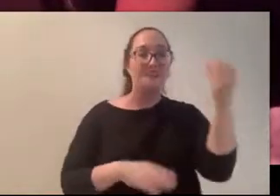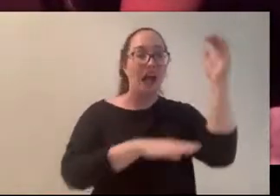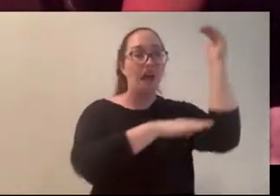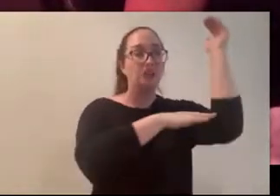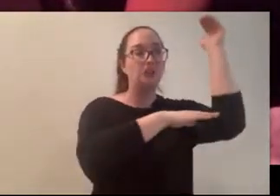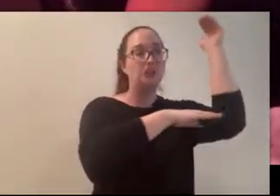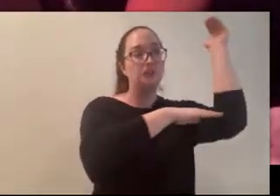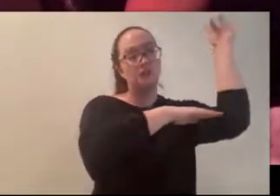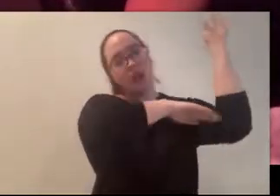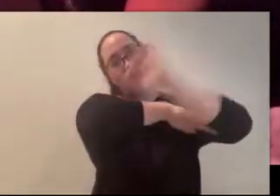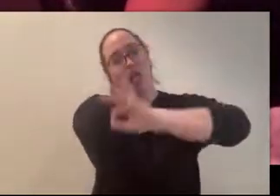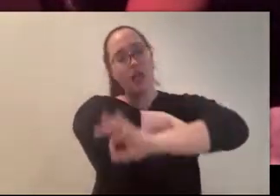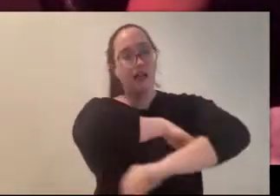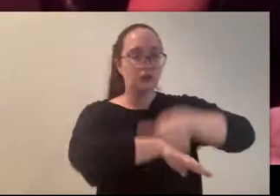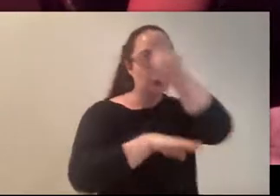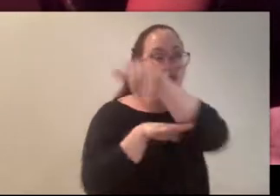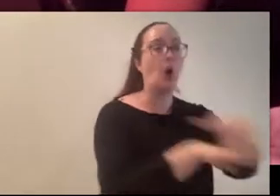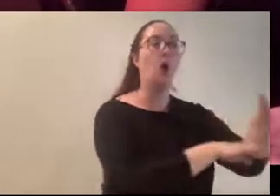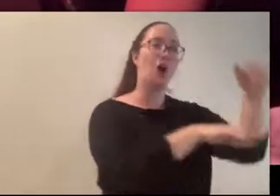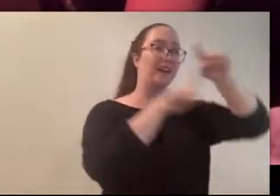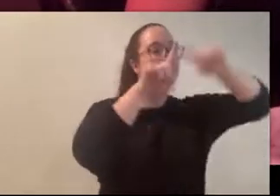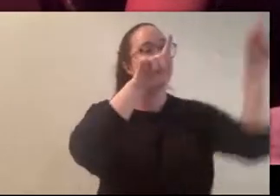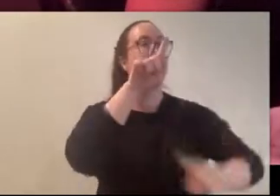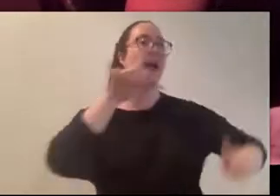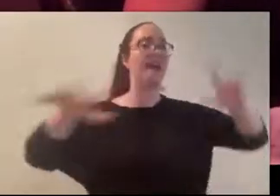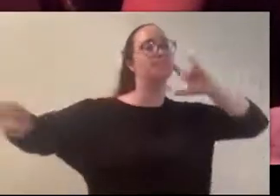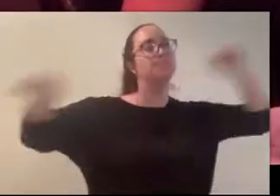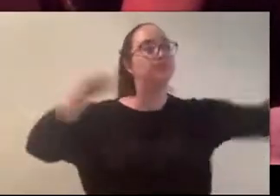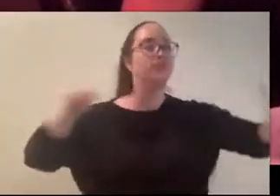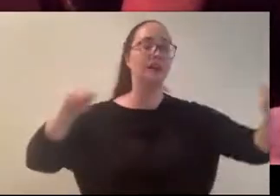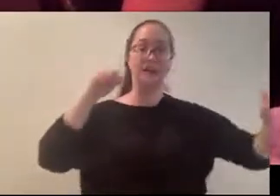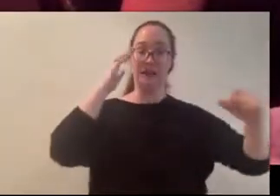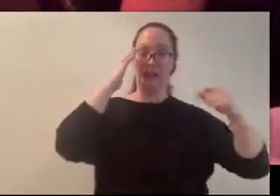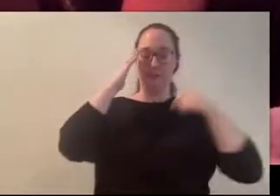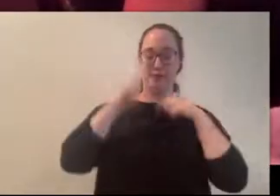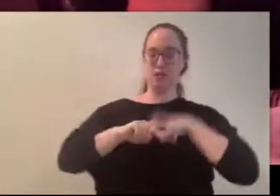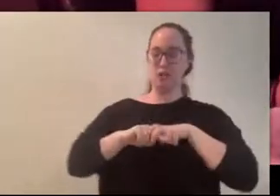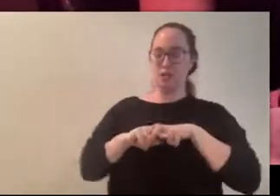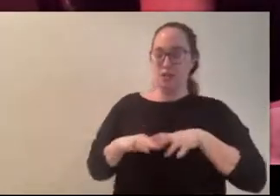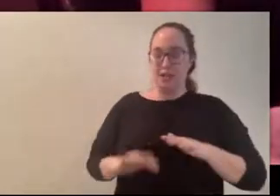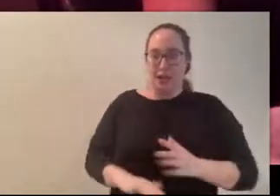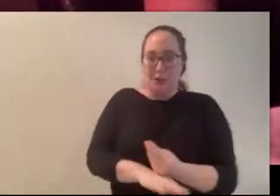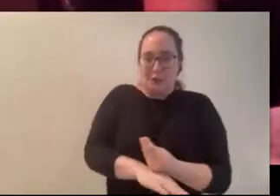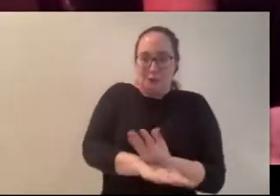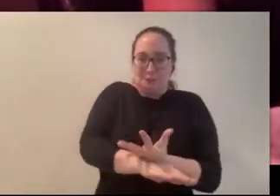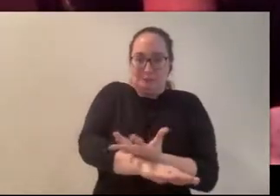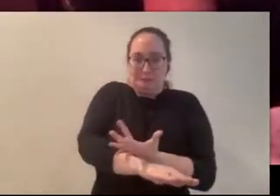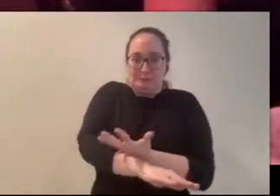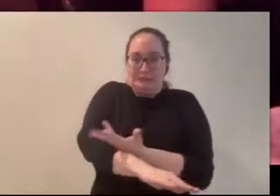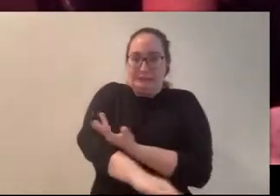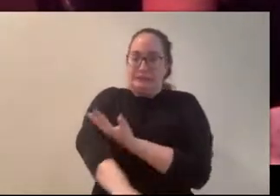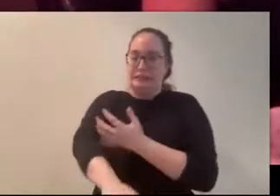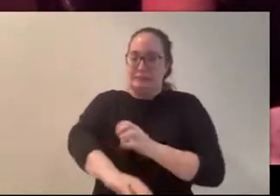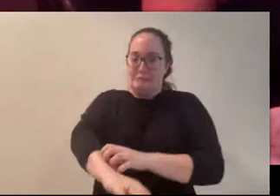rumbling and she's telling this crap and I am just full born like goosebumps and I am holy crap..